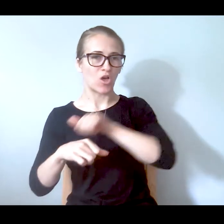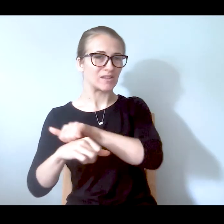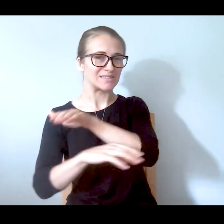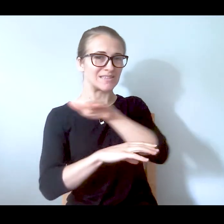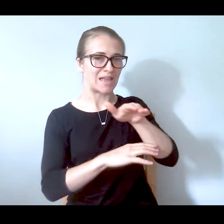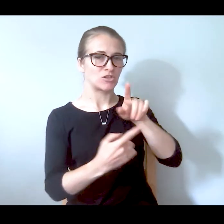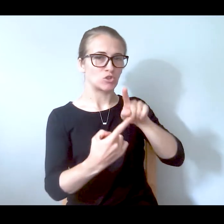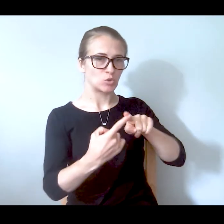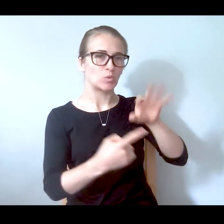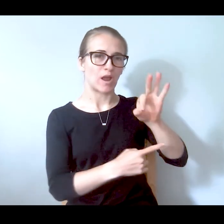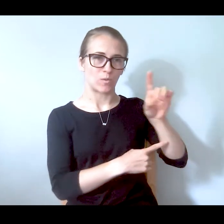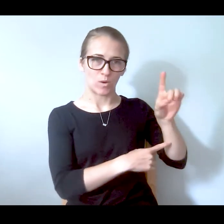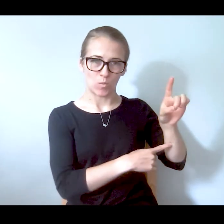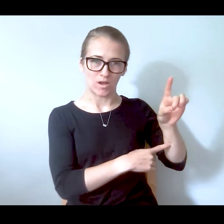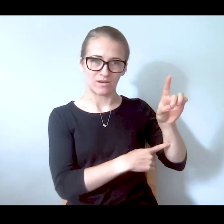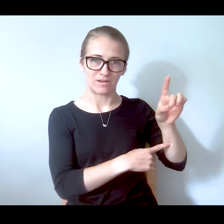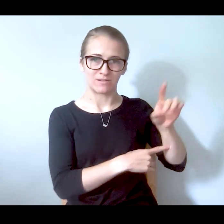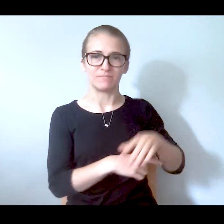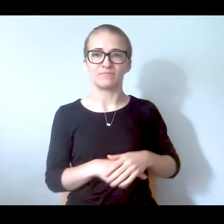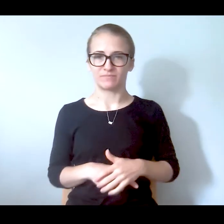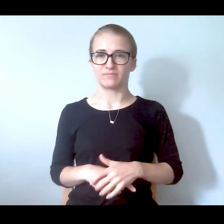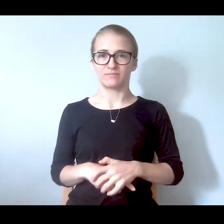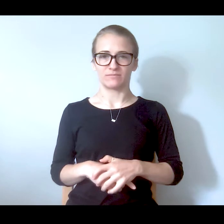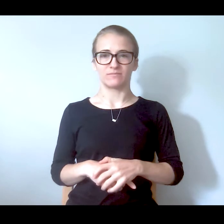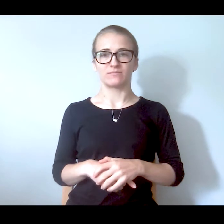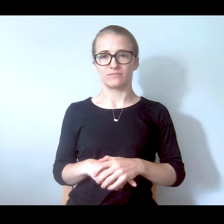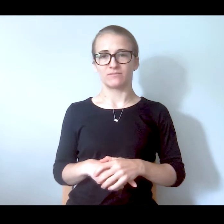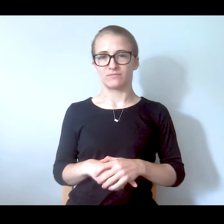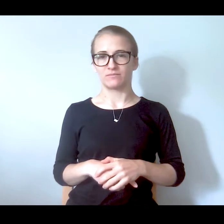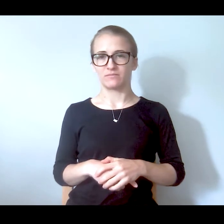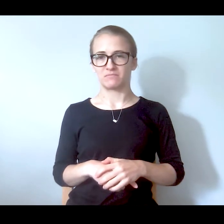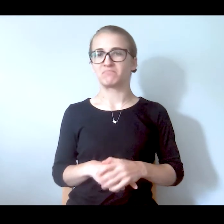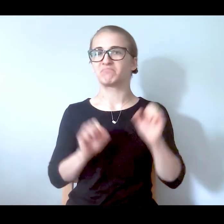system instead of these alternatives. I can definitely speak to that. So one